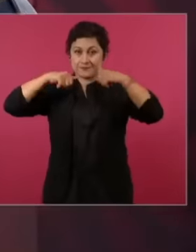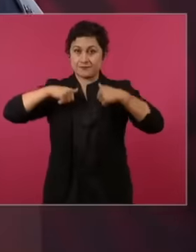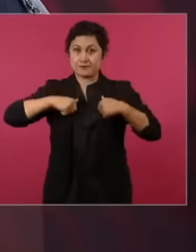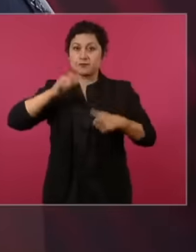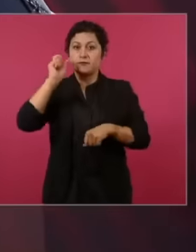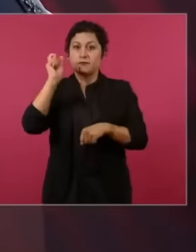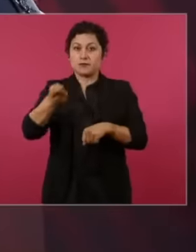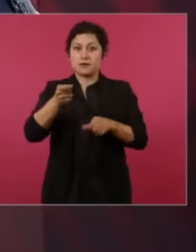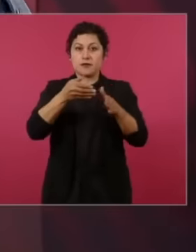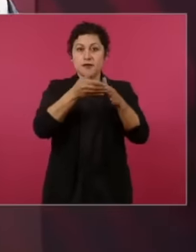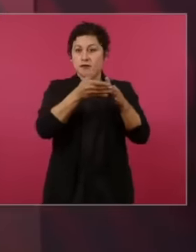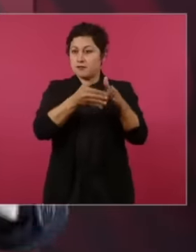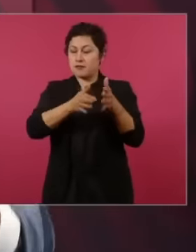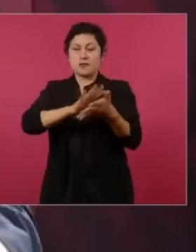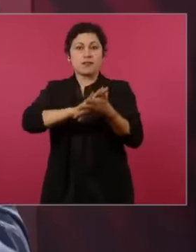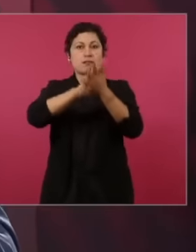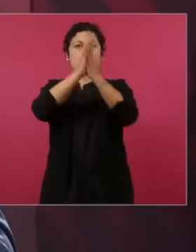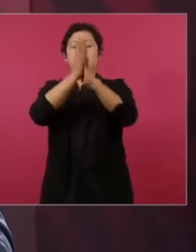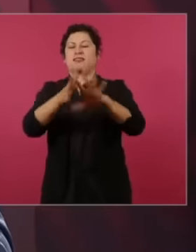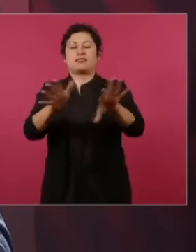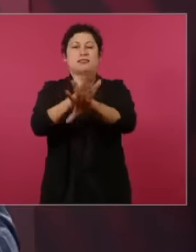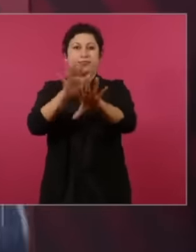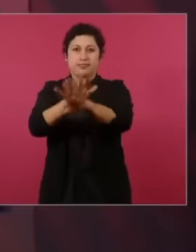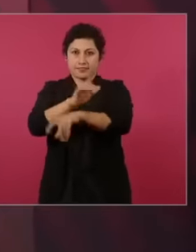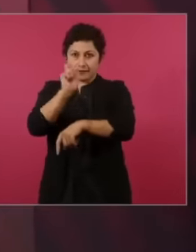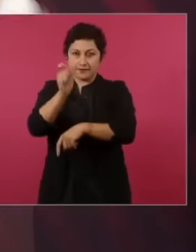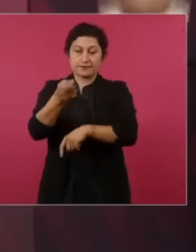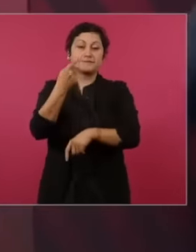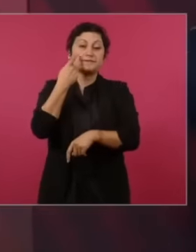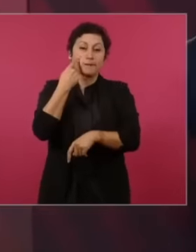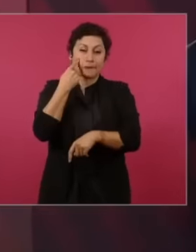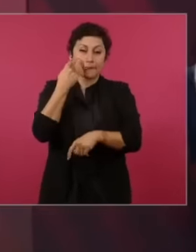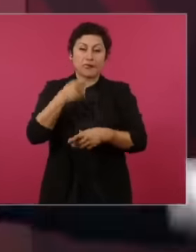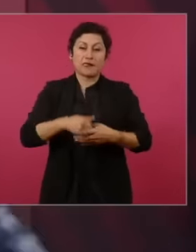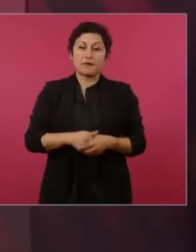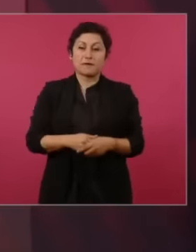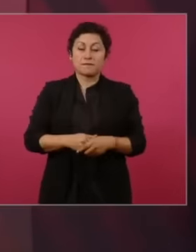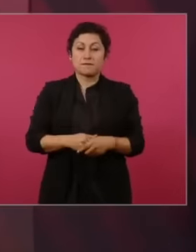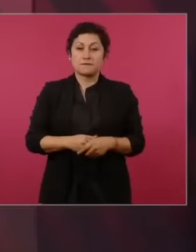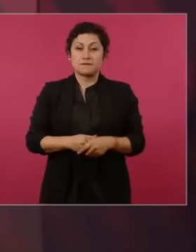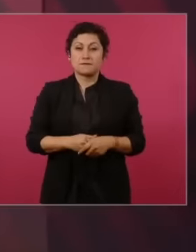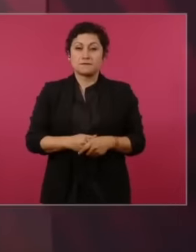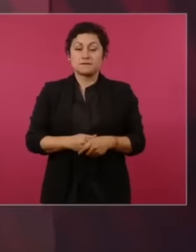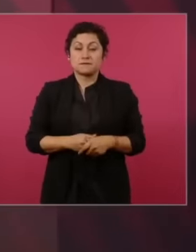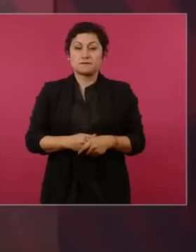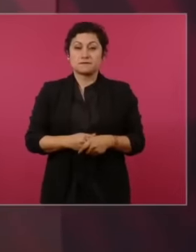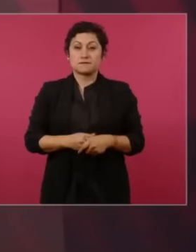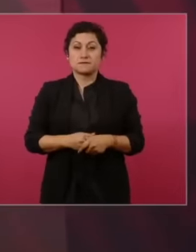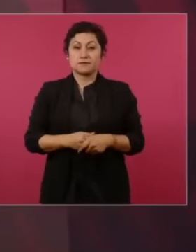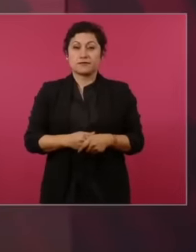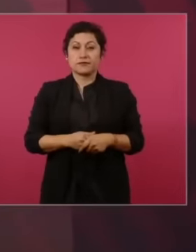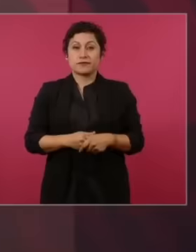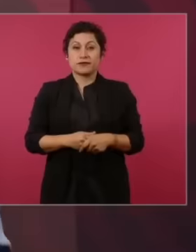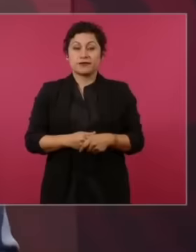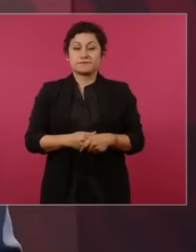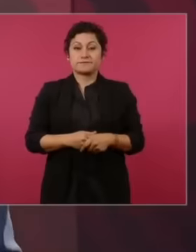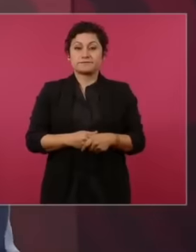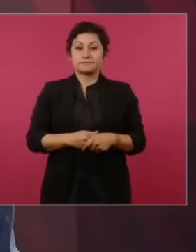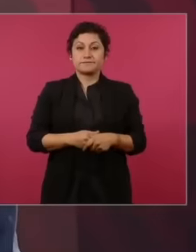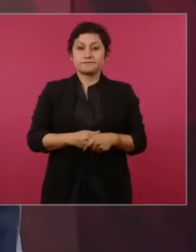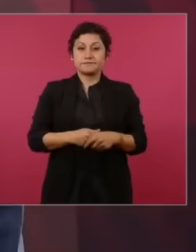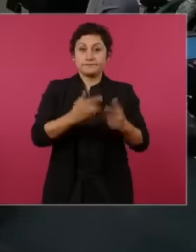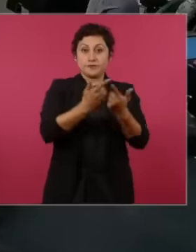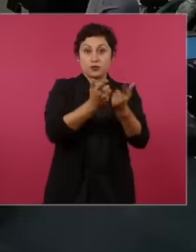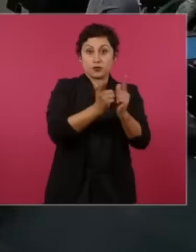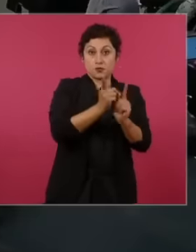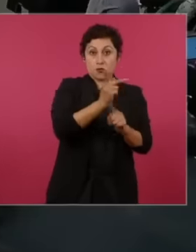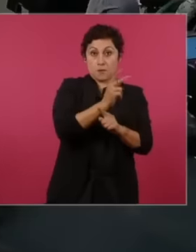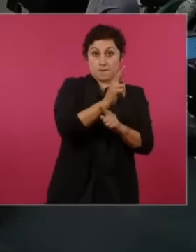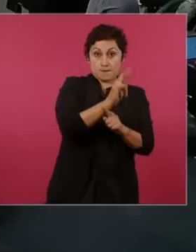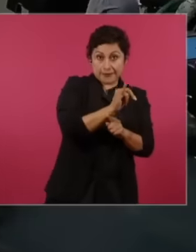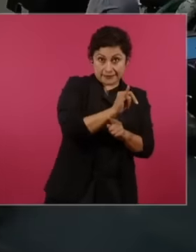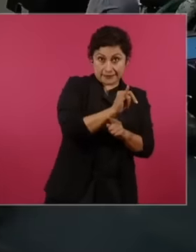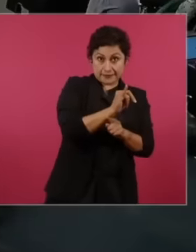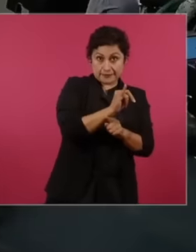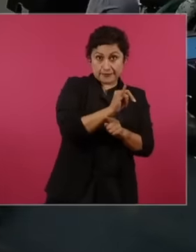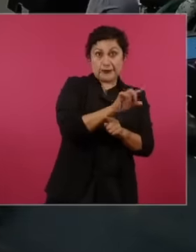there was no when the PRI came out And the bread came in you're going to see the change